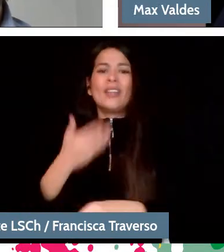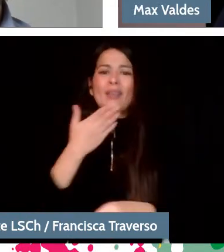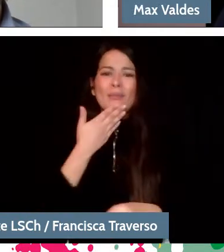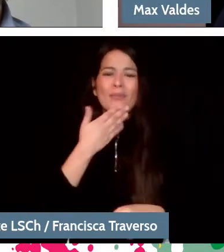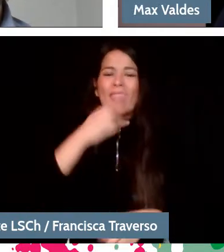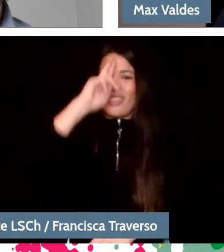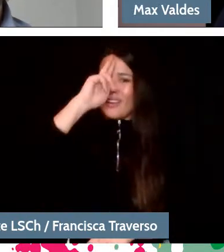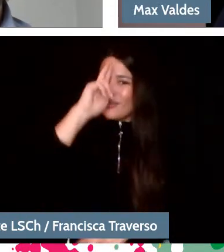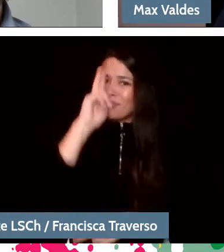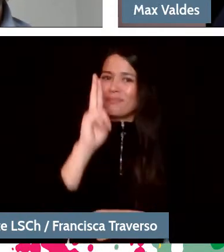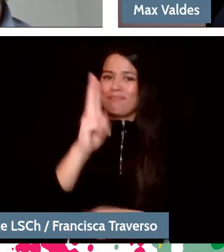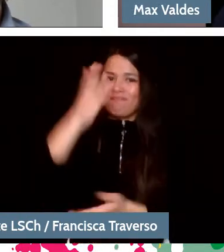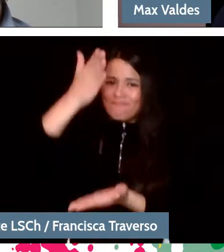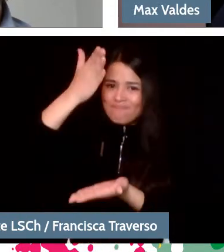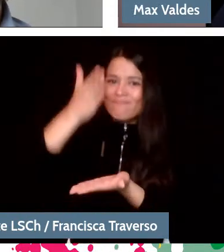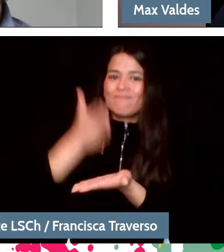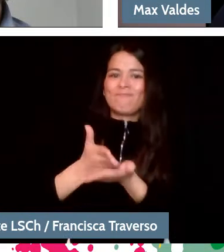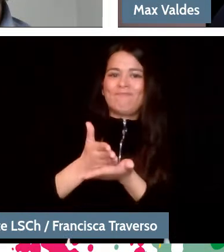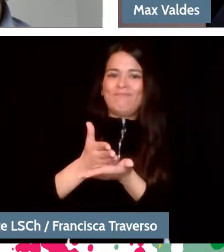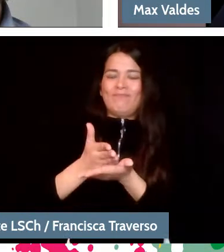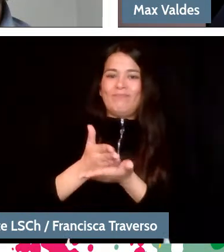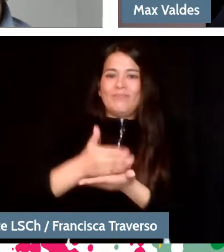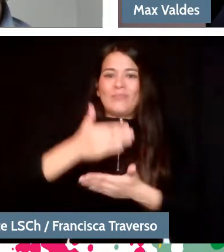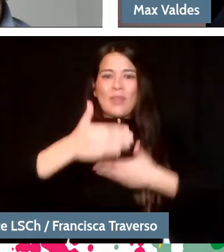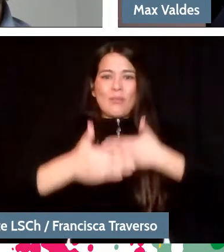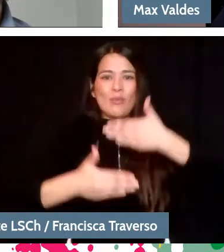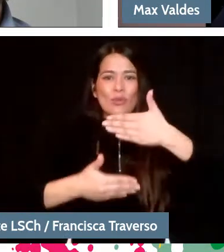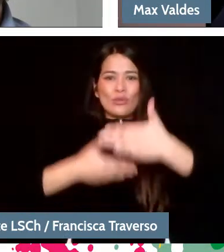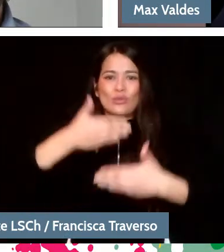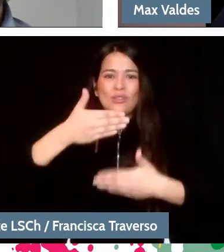and one has to enter into the process of what musical creation means